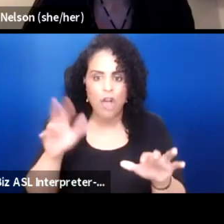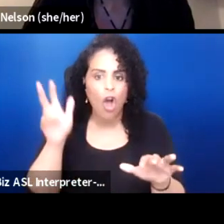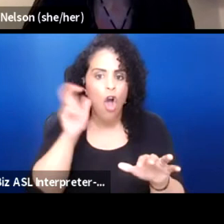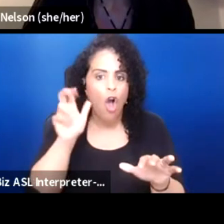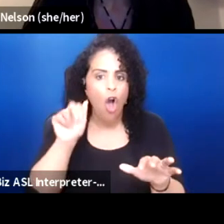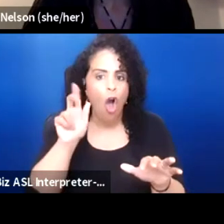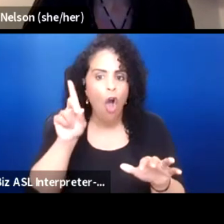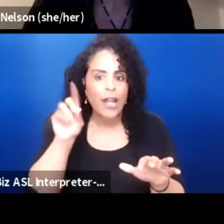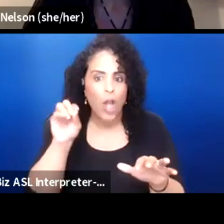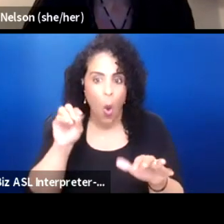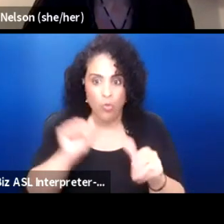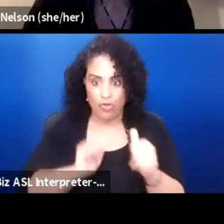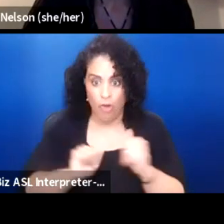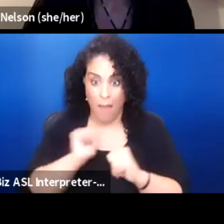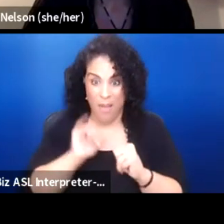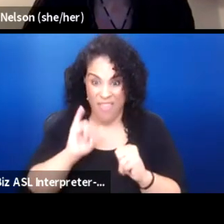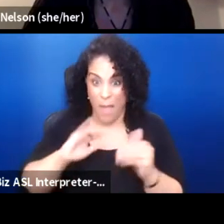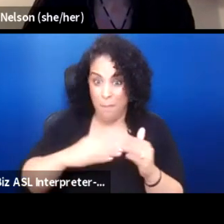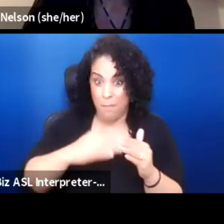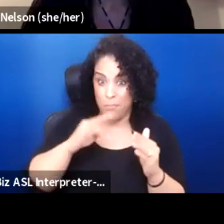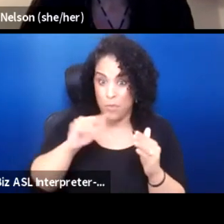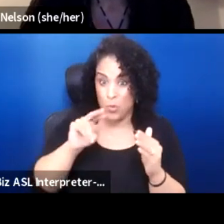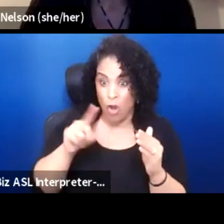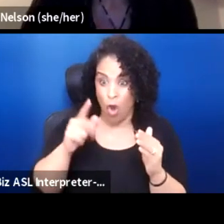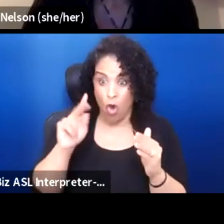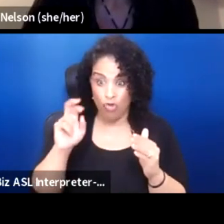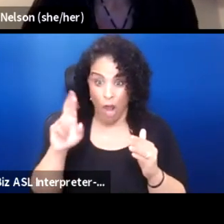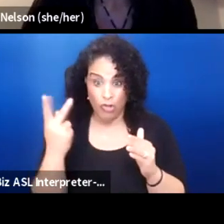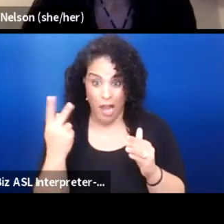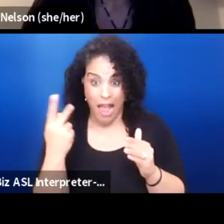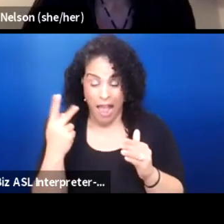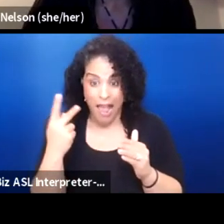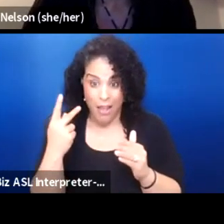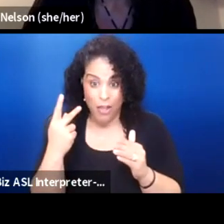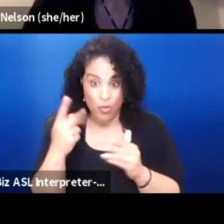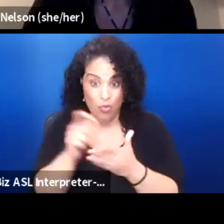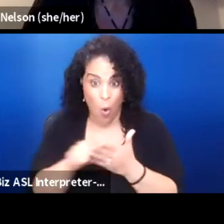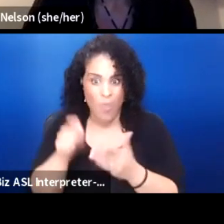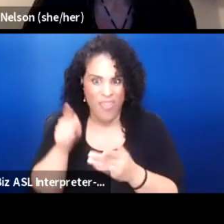that was a musical that Roger and I wrote and they were going to stage it this spring.